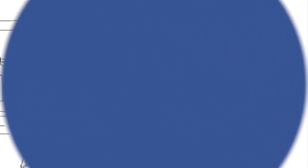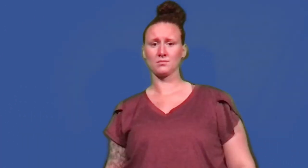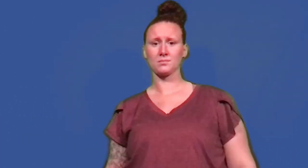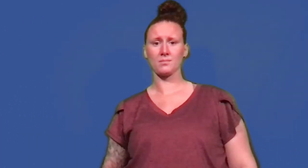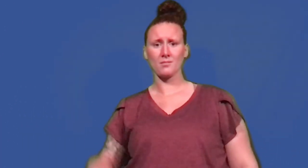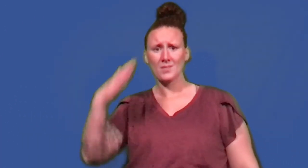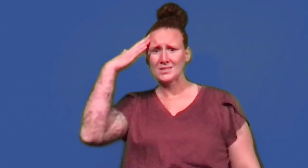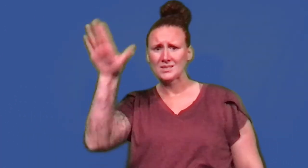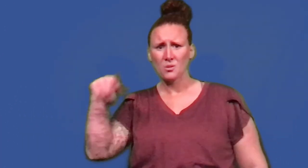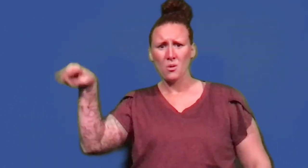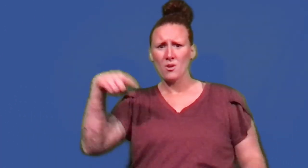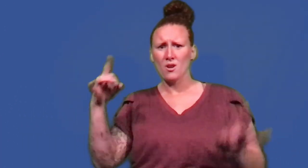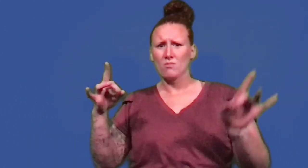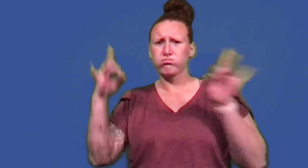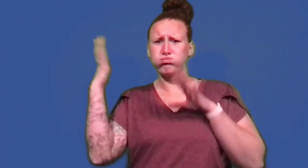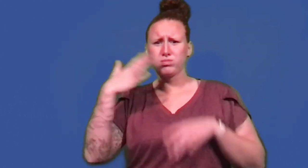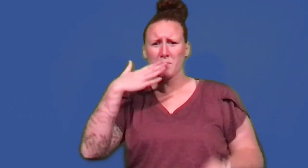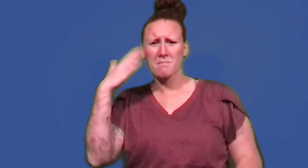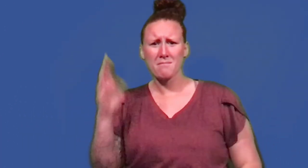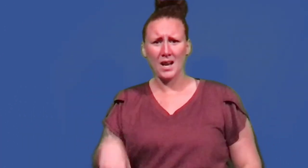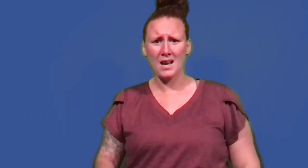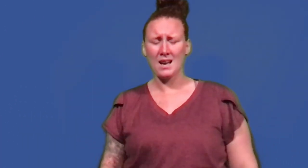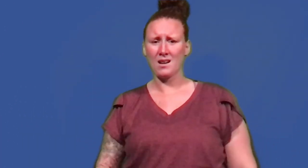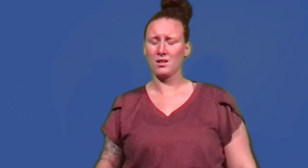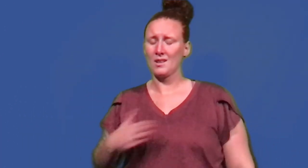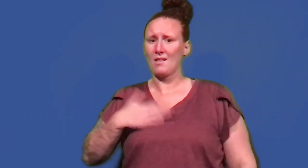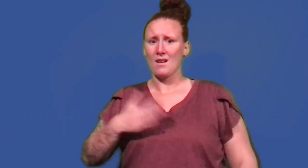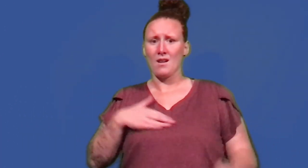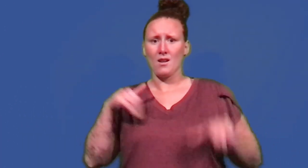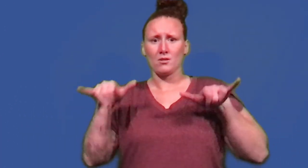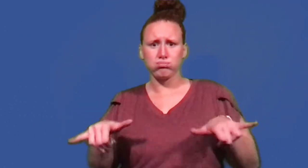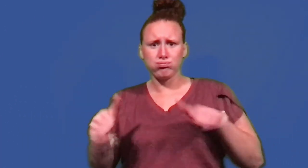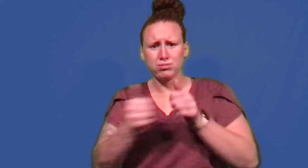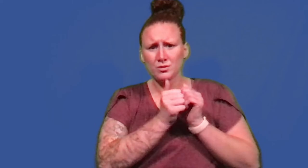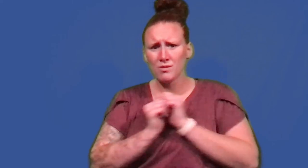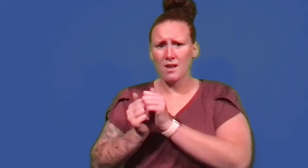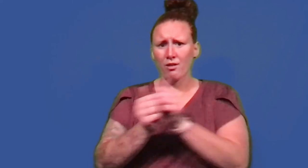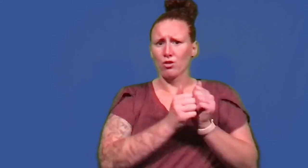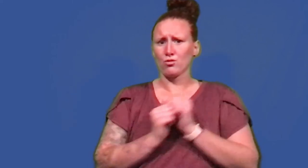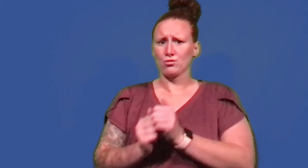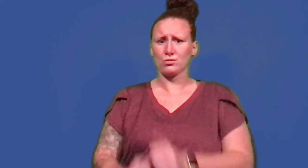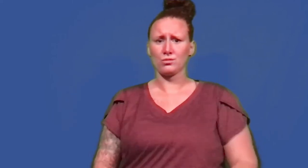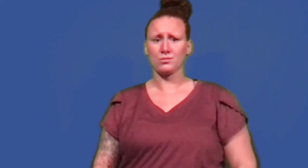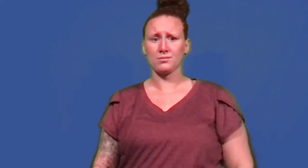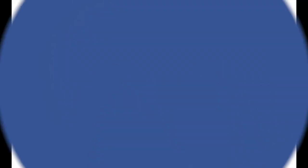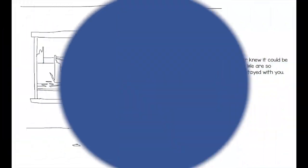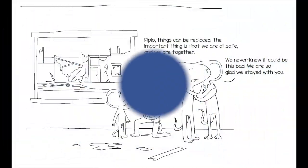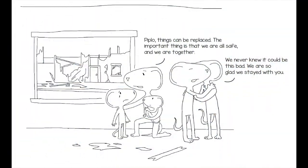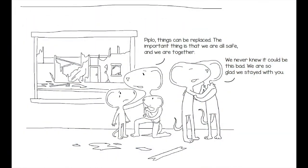We never knew it could be this bad. We are so glad we stayed with you.